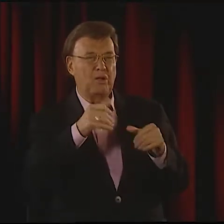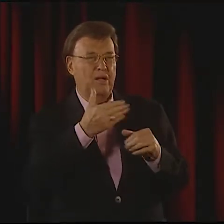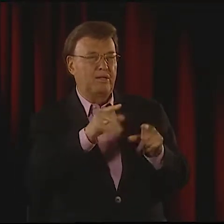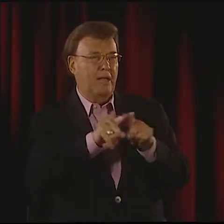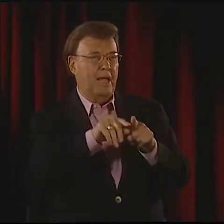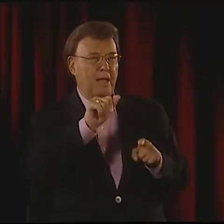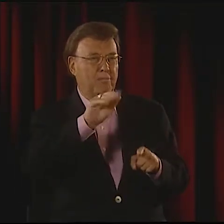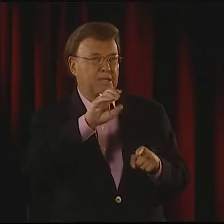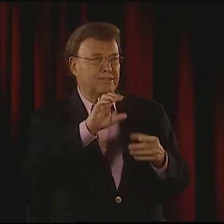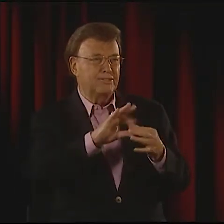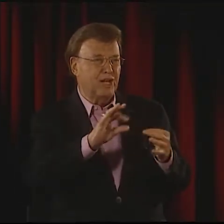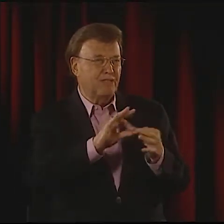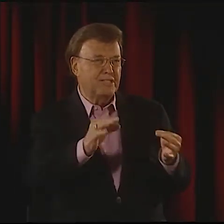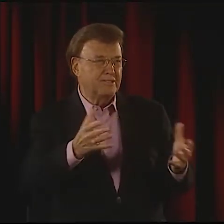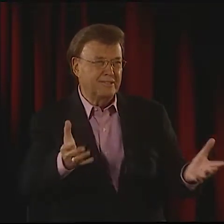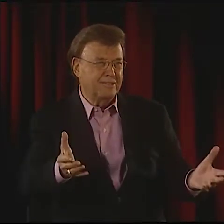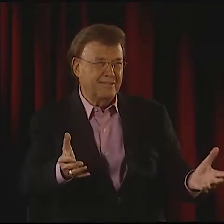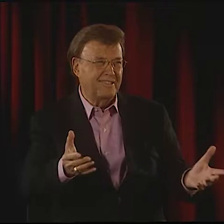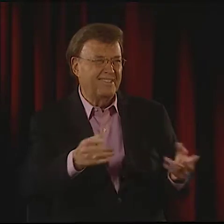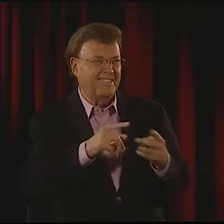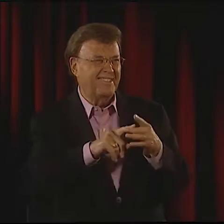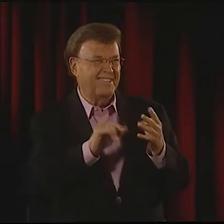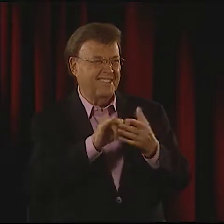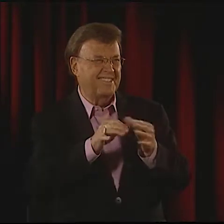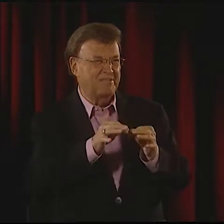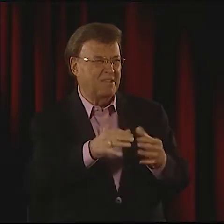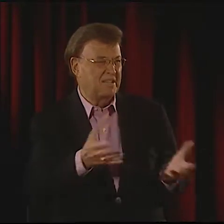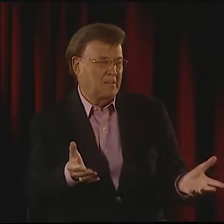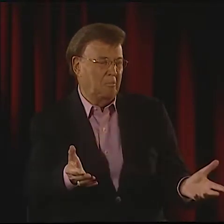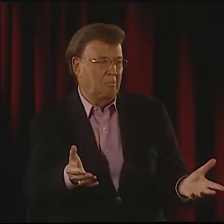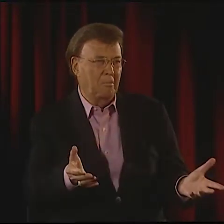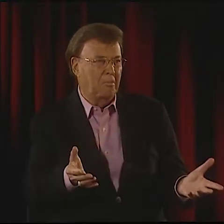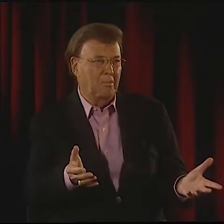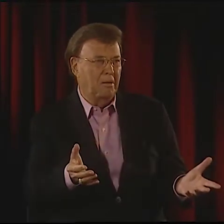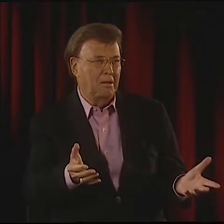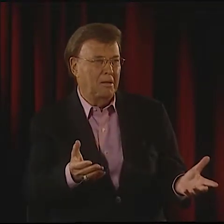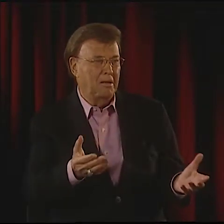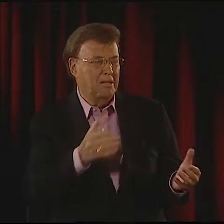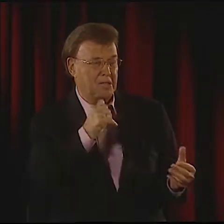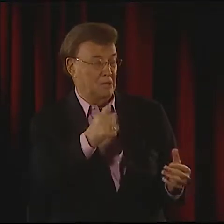AND MAKE SOME SORT OF AMALGAMATION OF IT. YOU KNOW, IT'S KIND OF A SINK-OR-SWIM KIND THING,